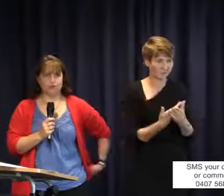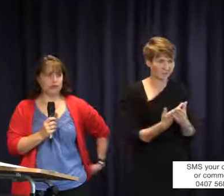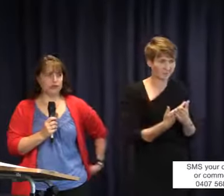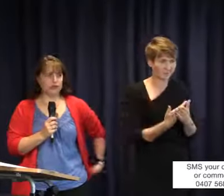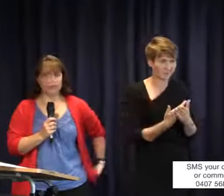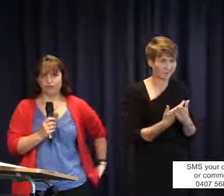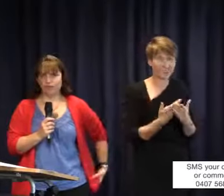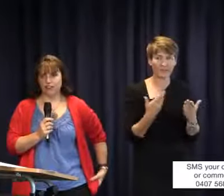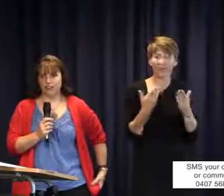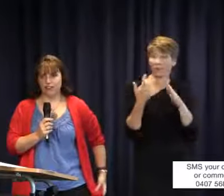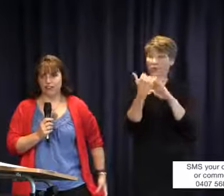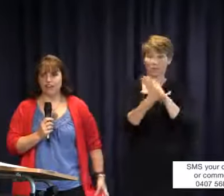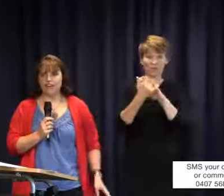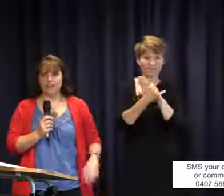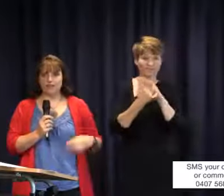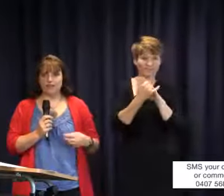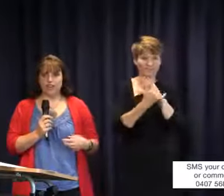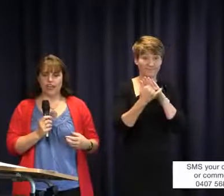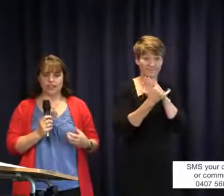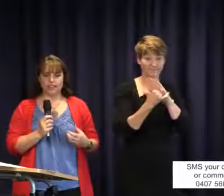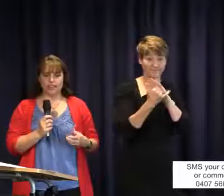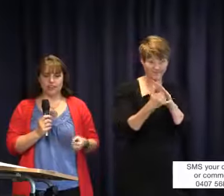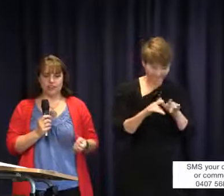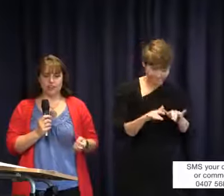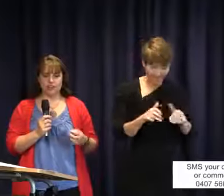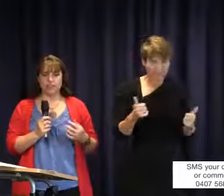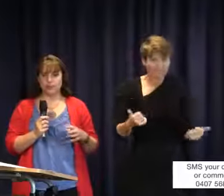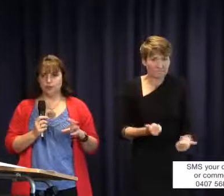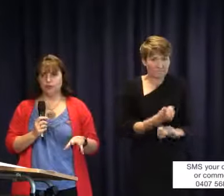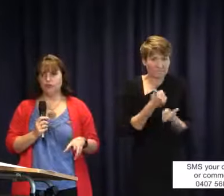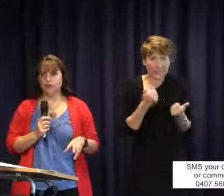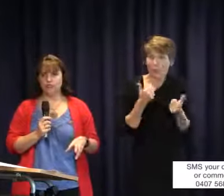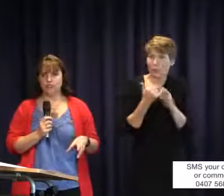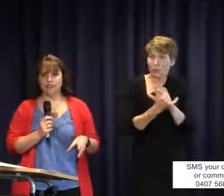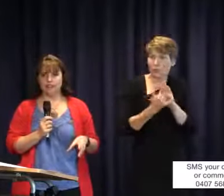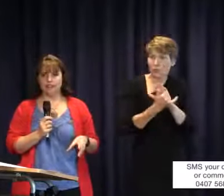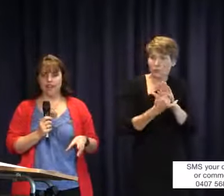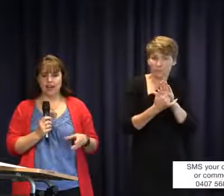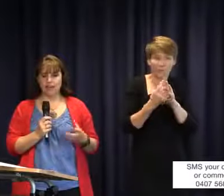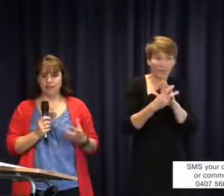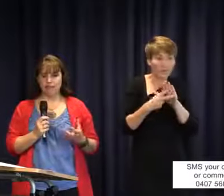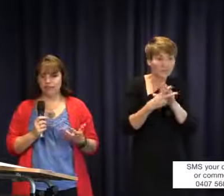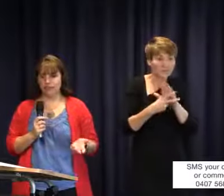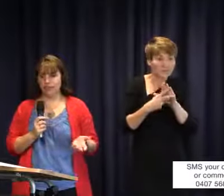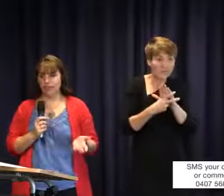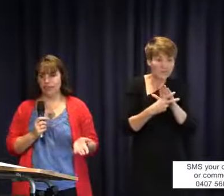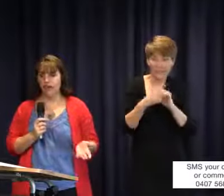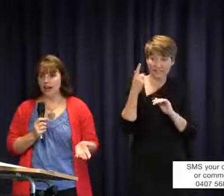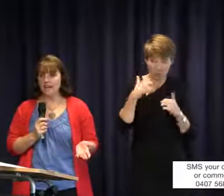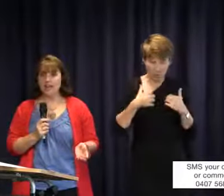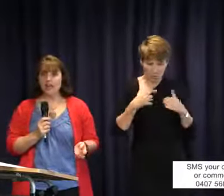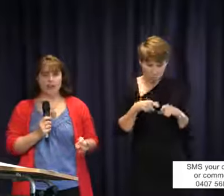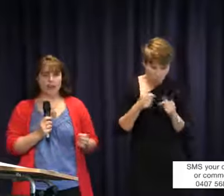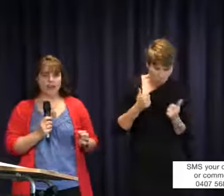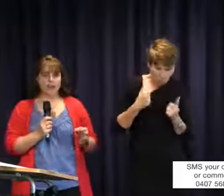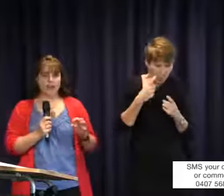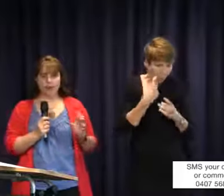YouTube videos out there that the teachers would love to use in the class, but they're